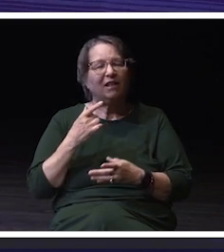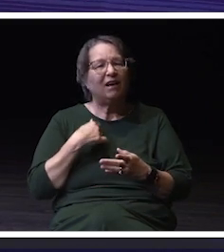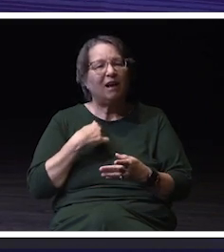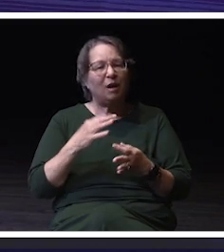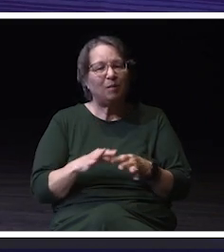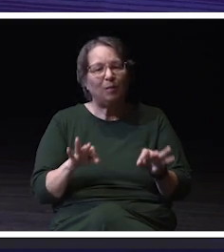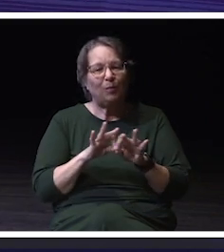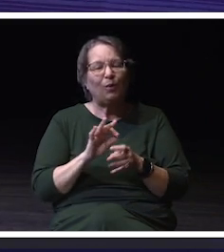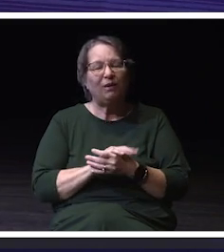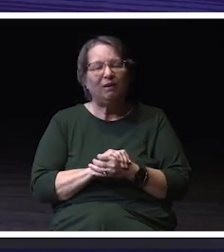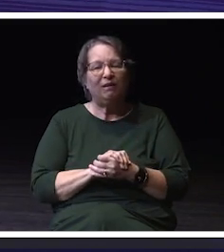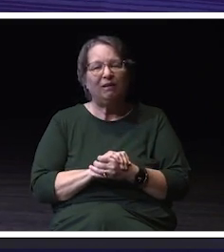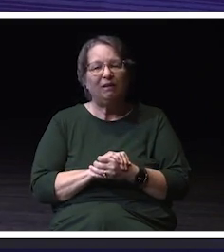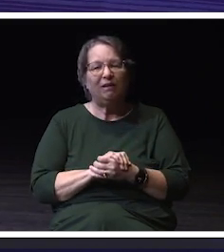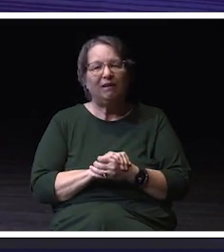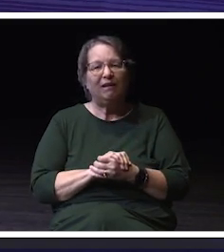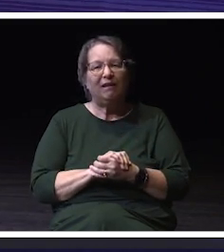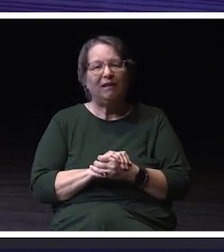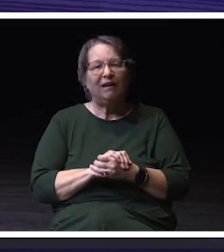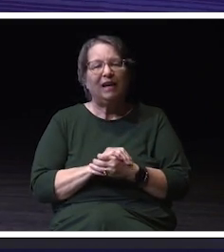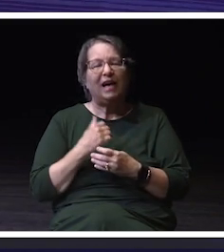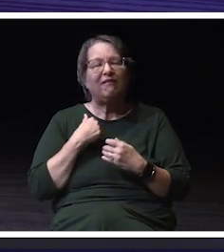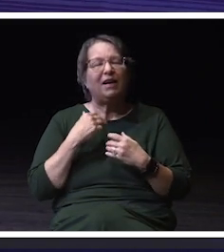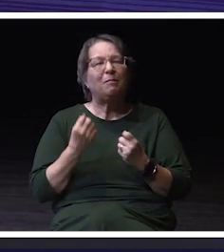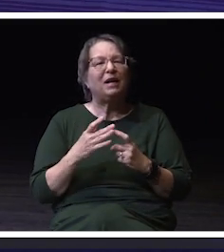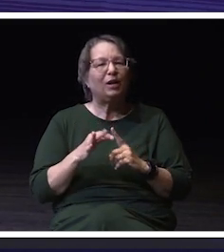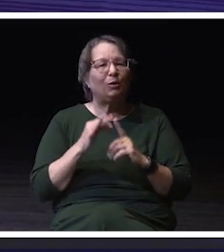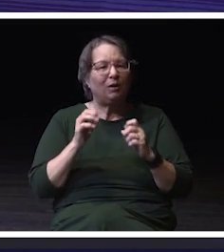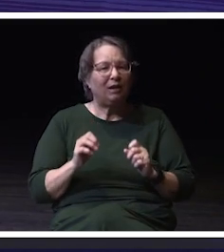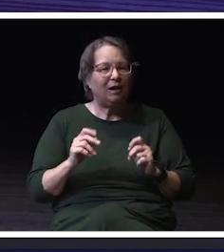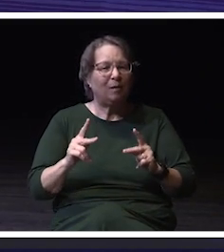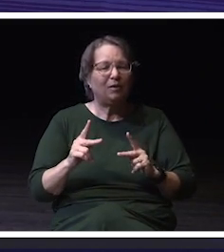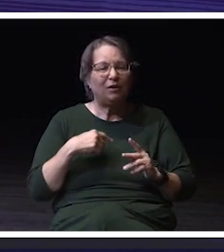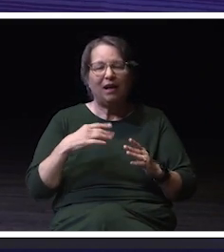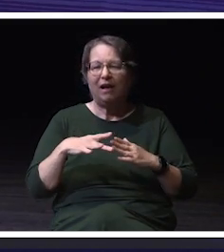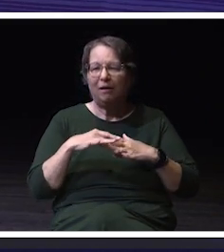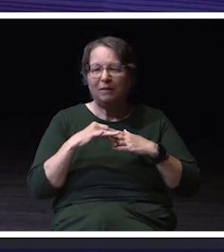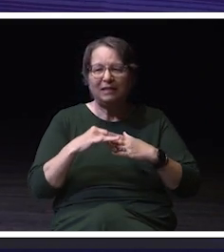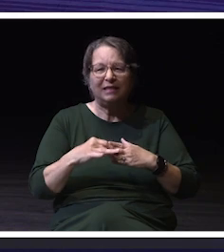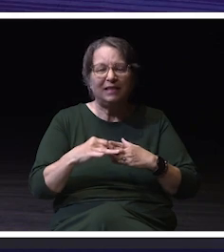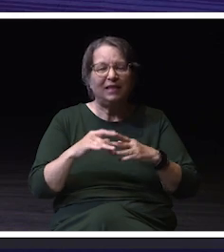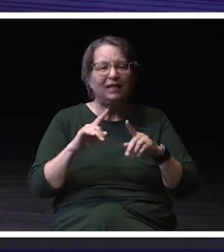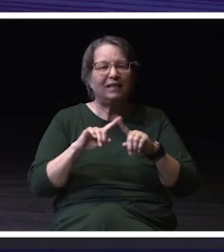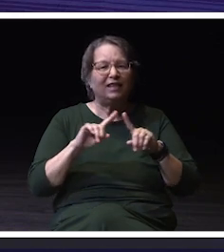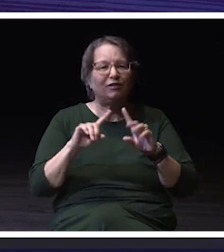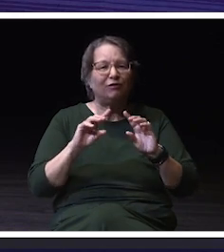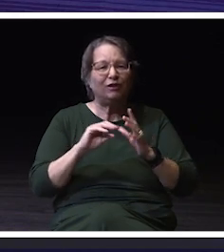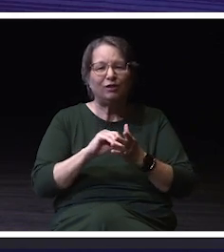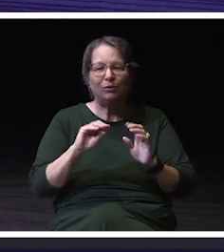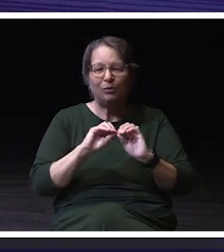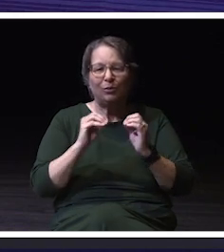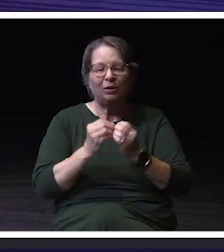I've had so many unique opportunities, I'm able to lead in different student organizations and volunteer at different camps.